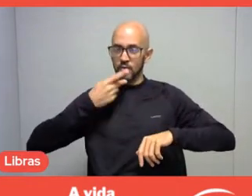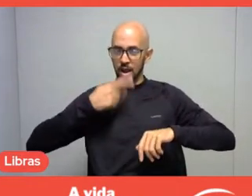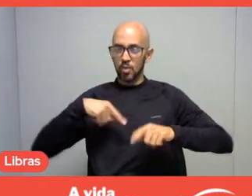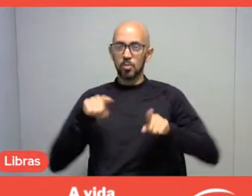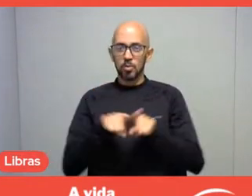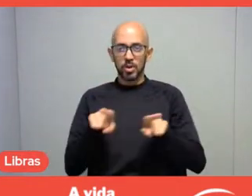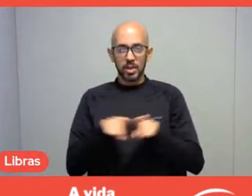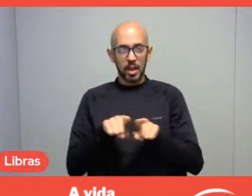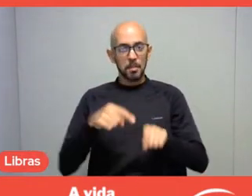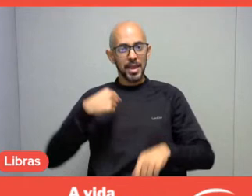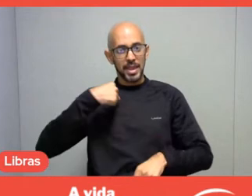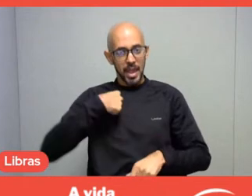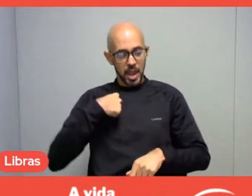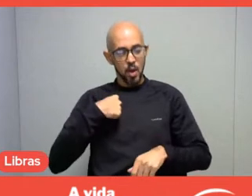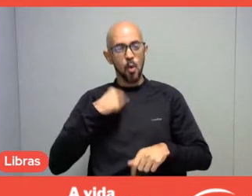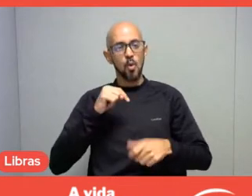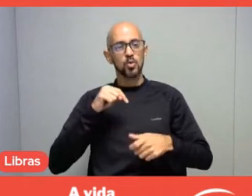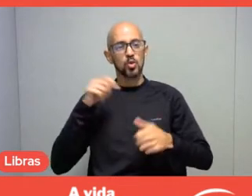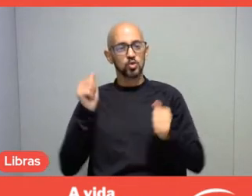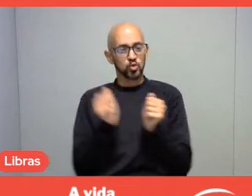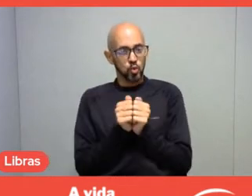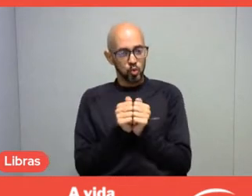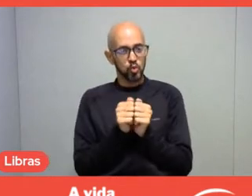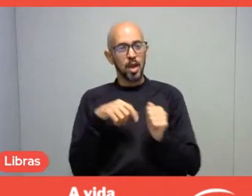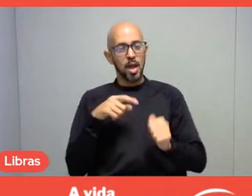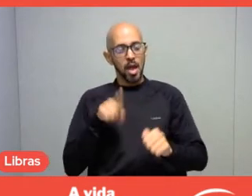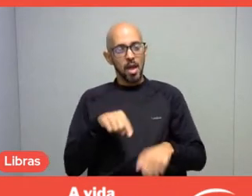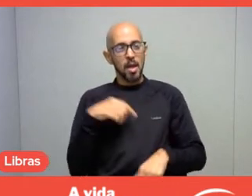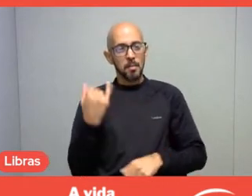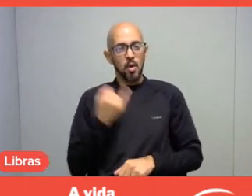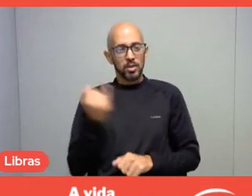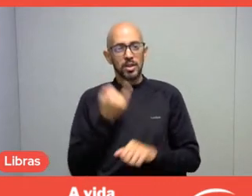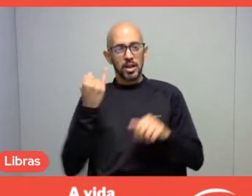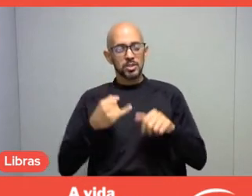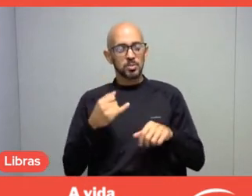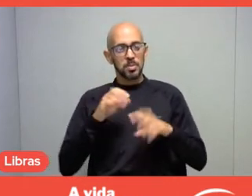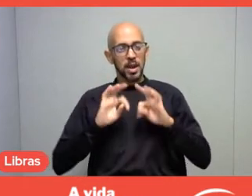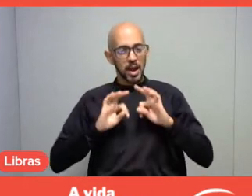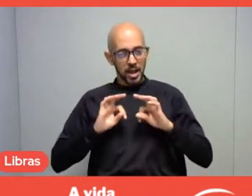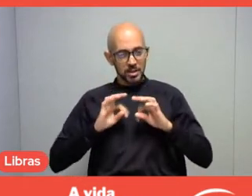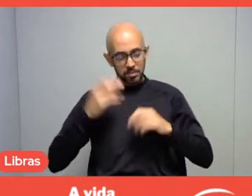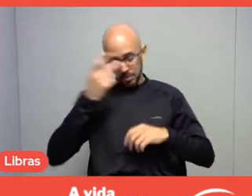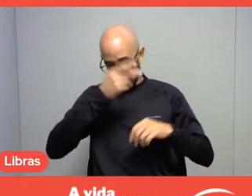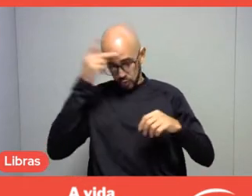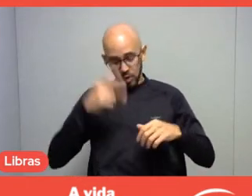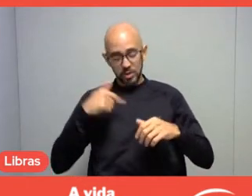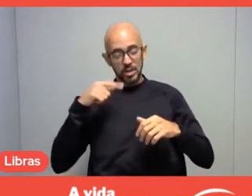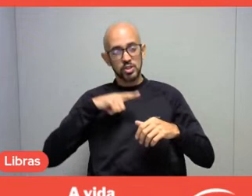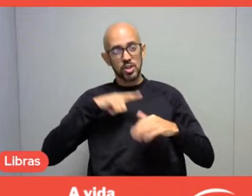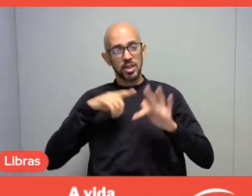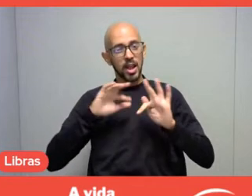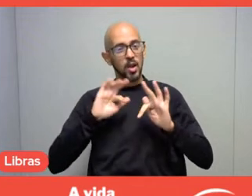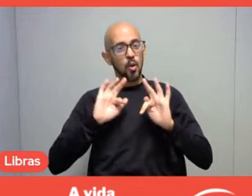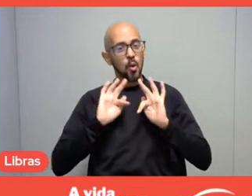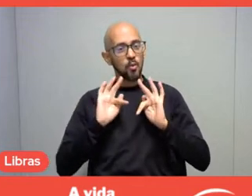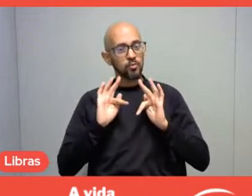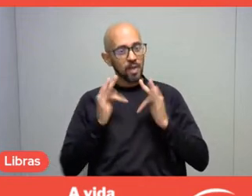but I think it's also important for the people we deal with, for whom we work for.